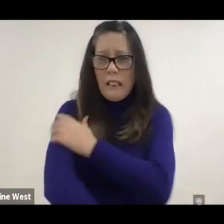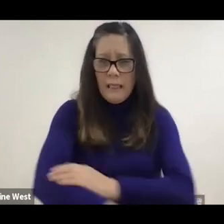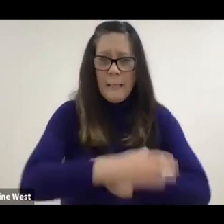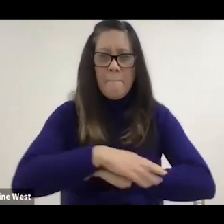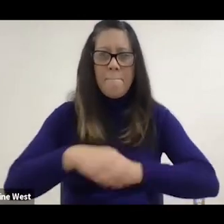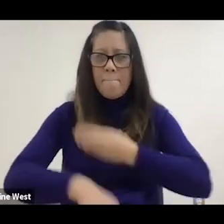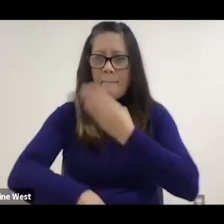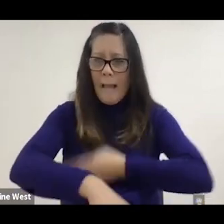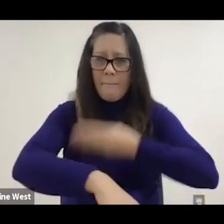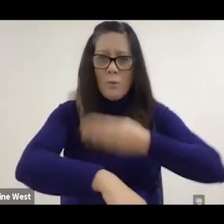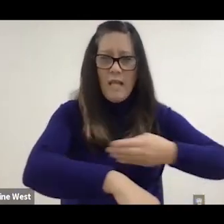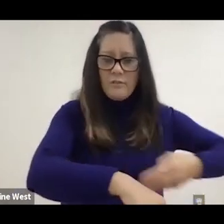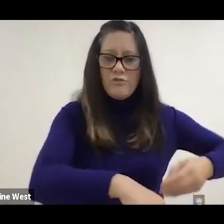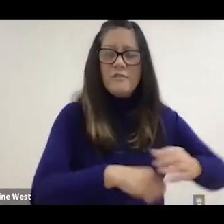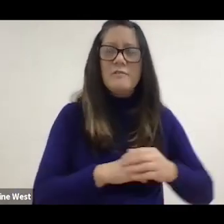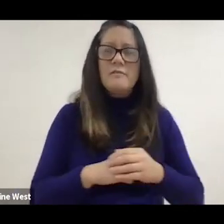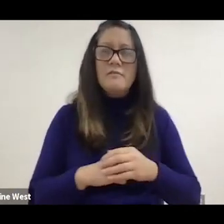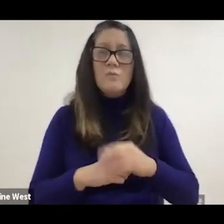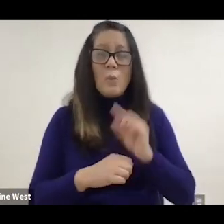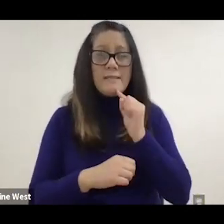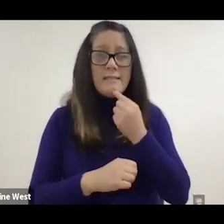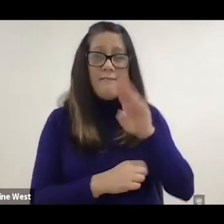amputations or severe burns or limb trauma,